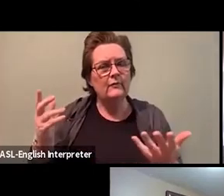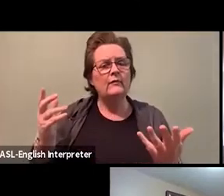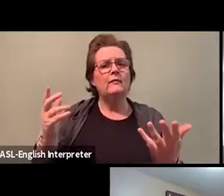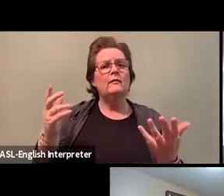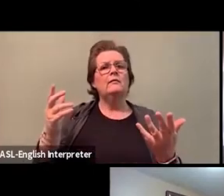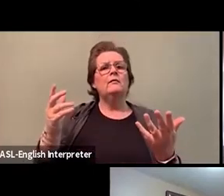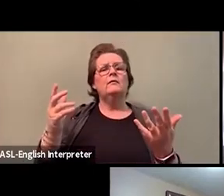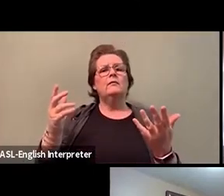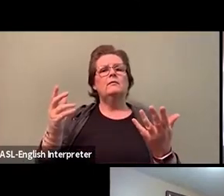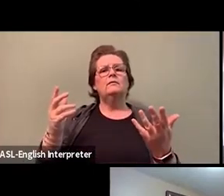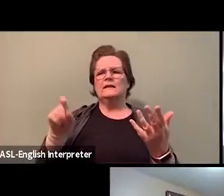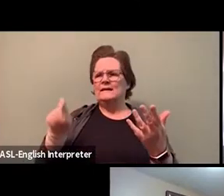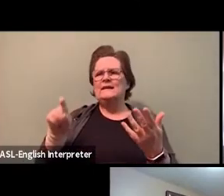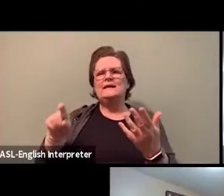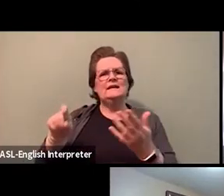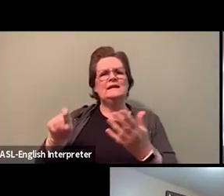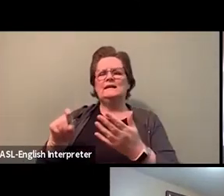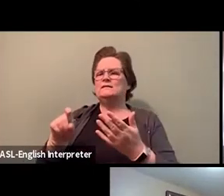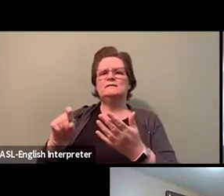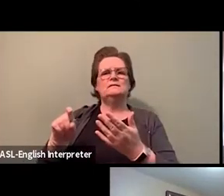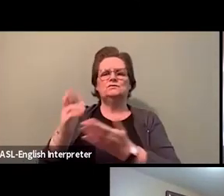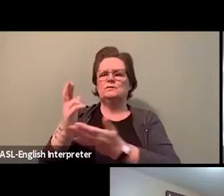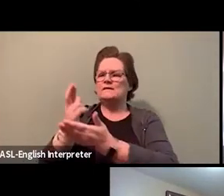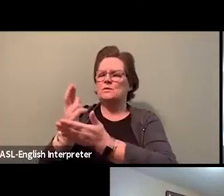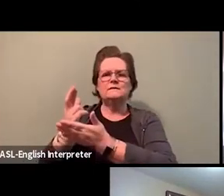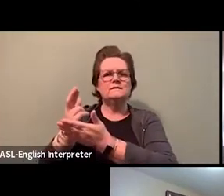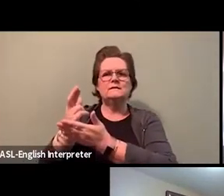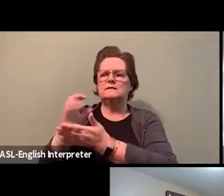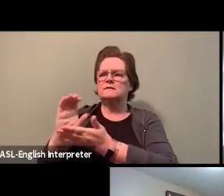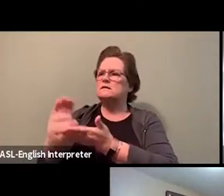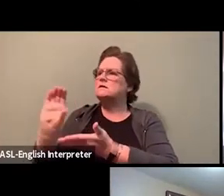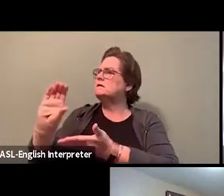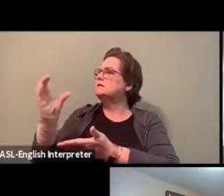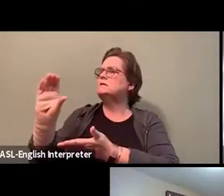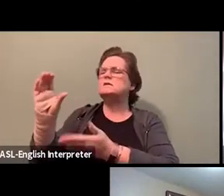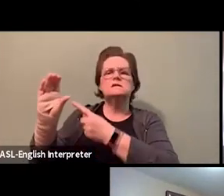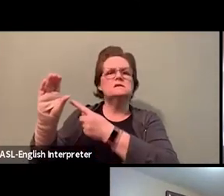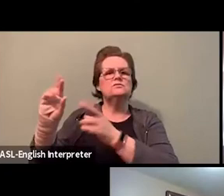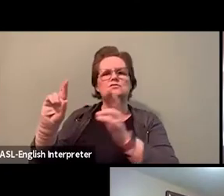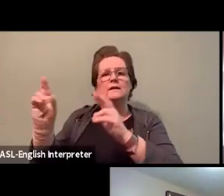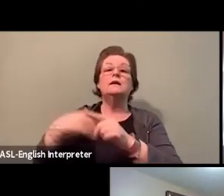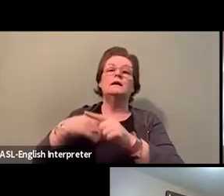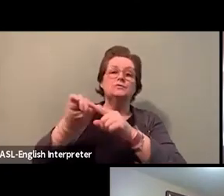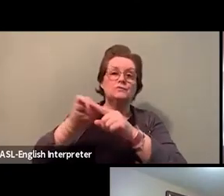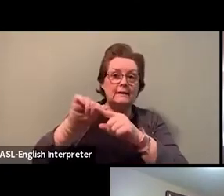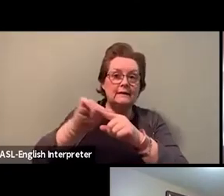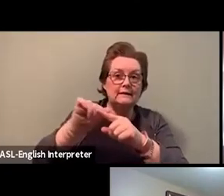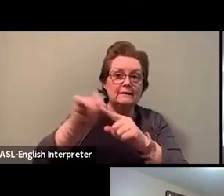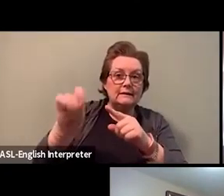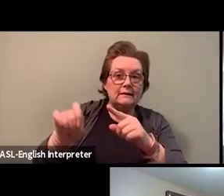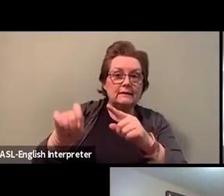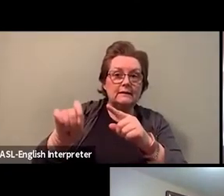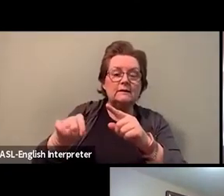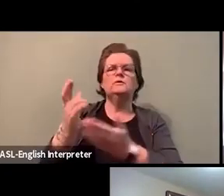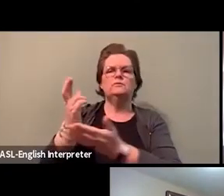We talk about resources, we talk about training, but we have to also talk about those resources that we do need.